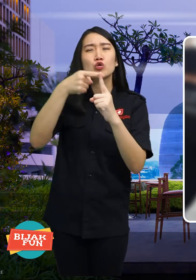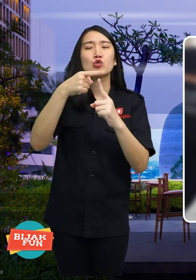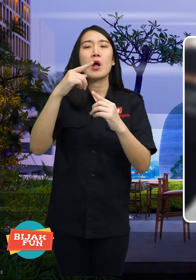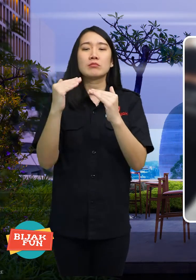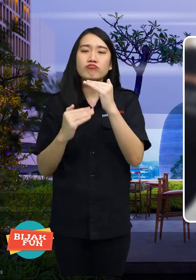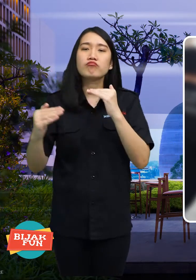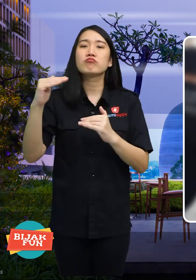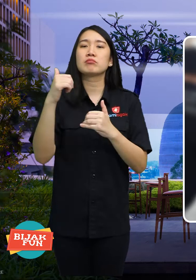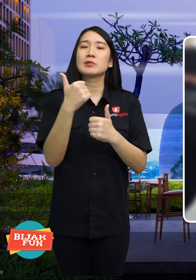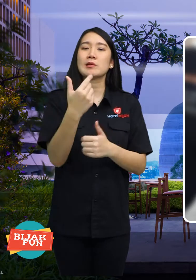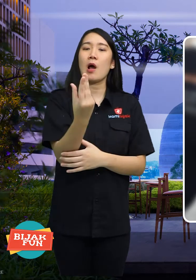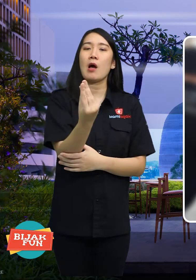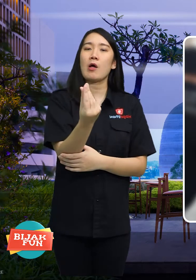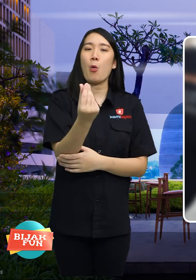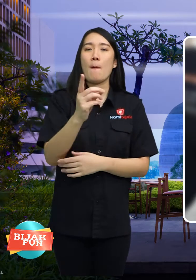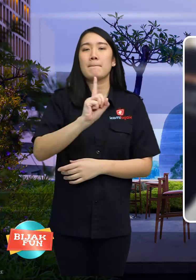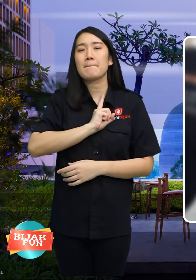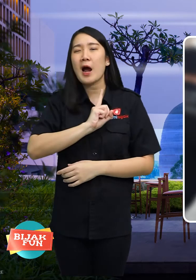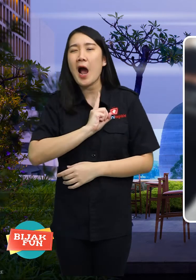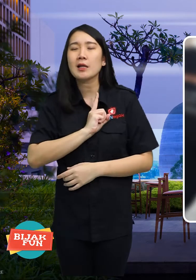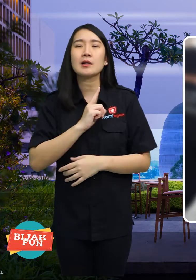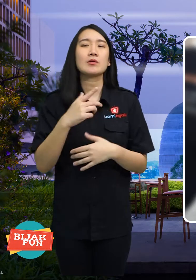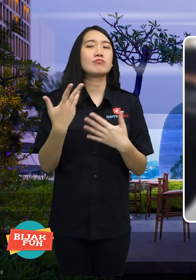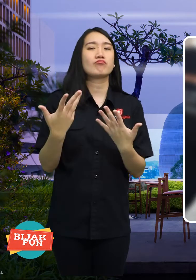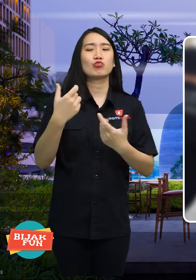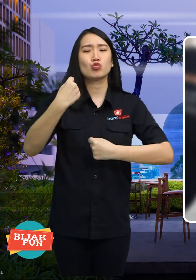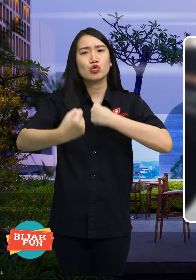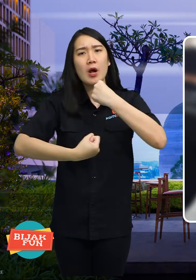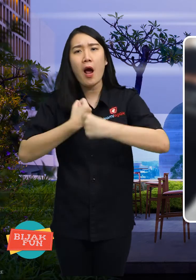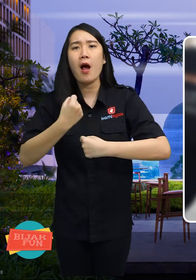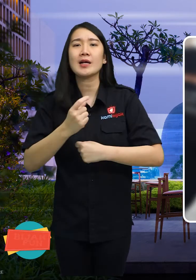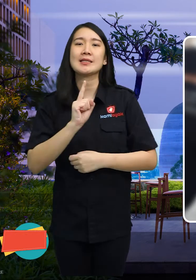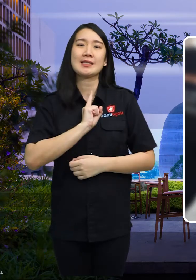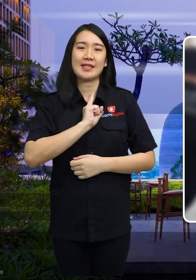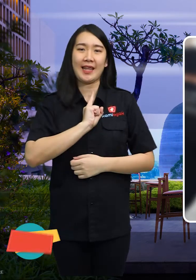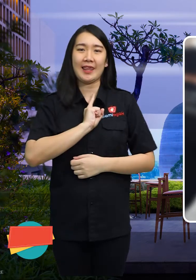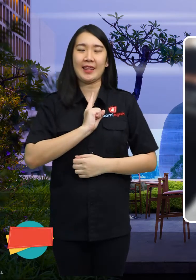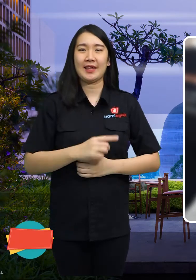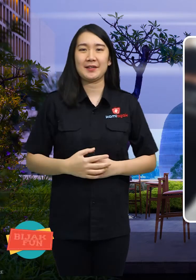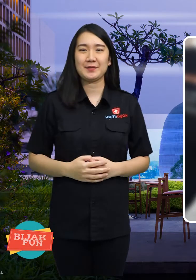to improve the economy and independent business.